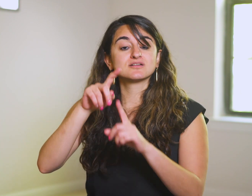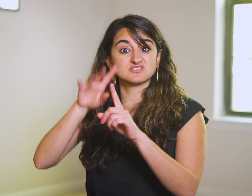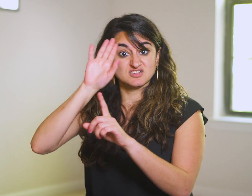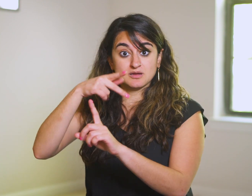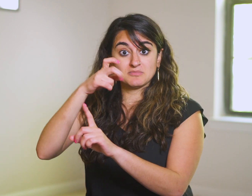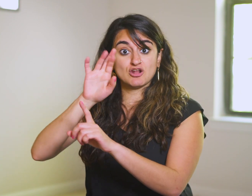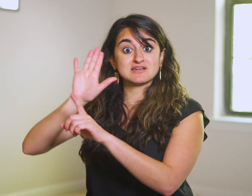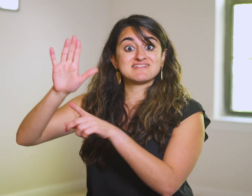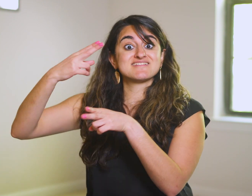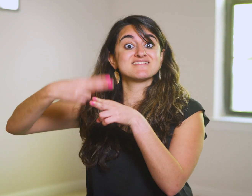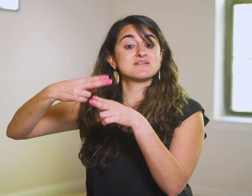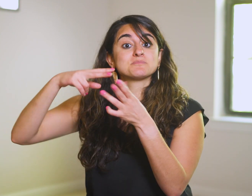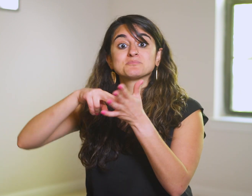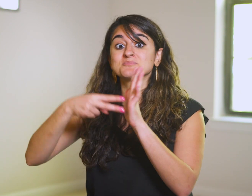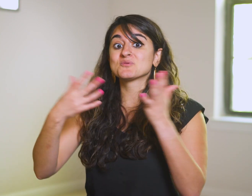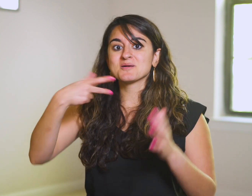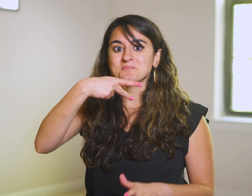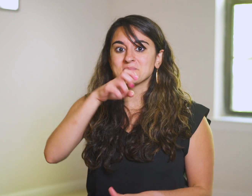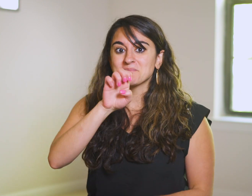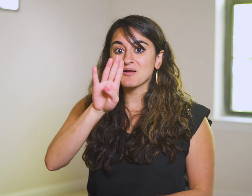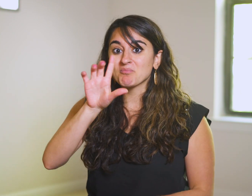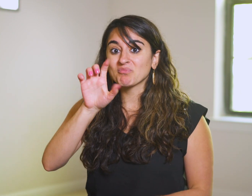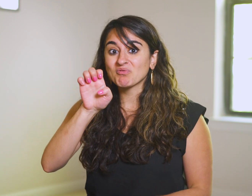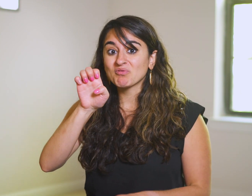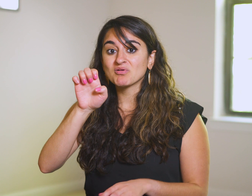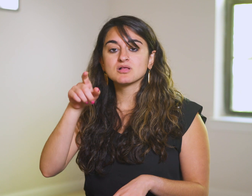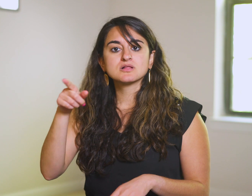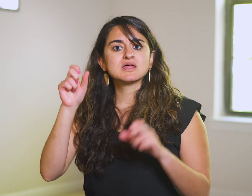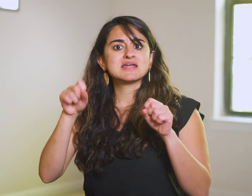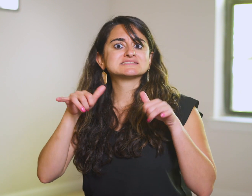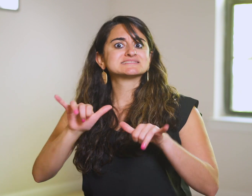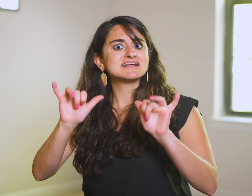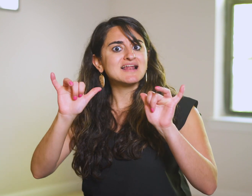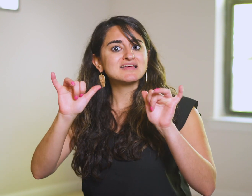whose name means Pebble—and they can still,